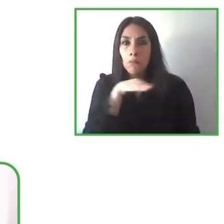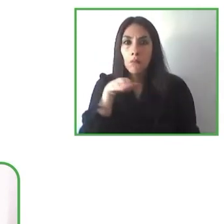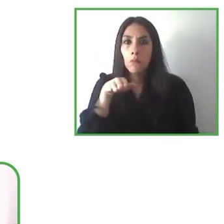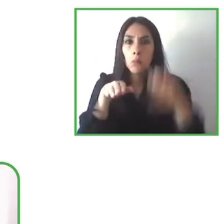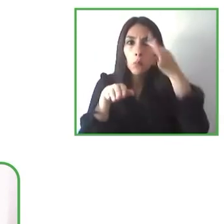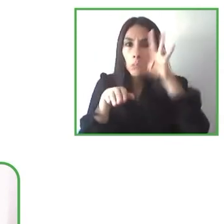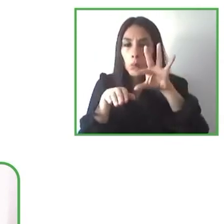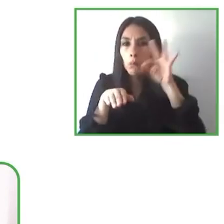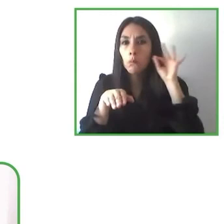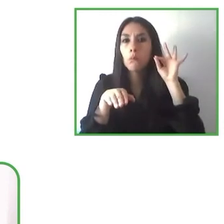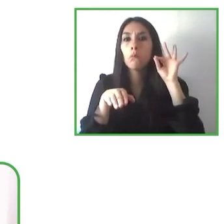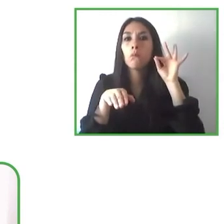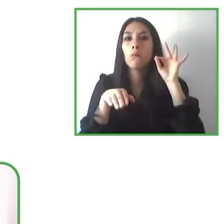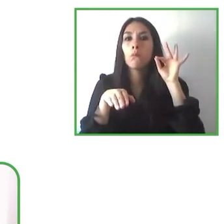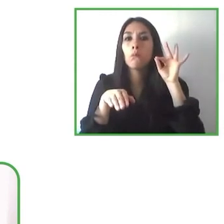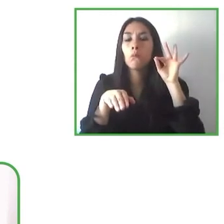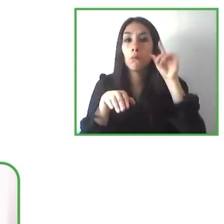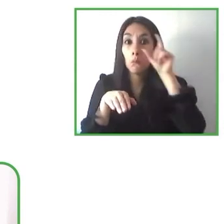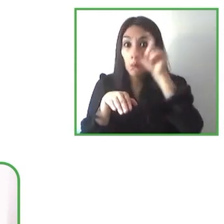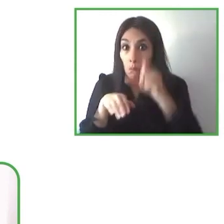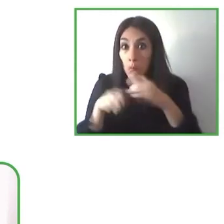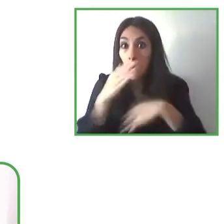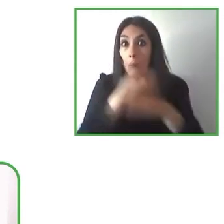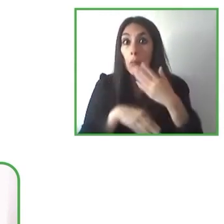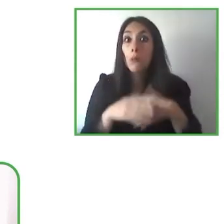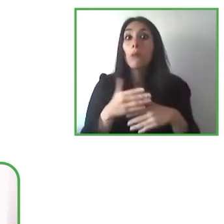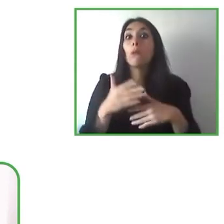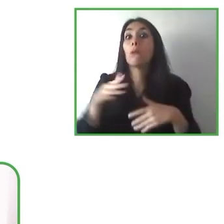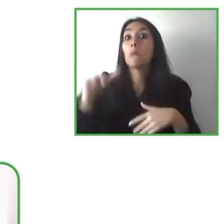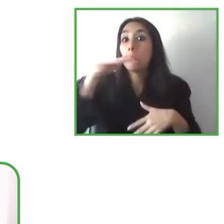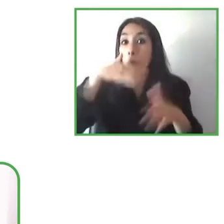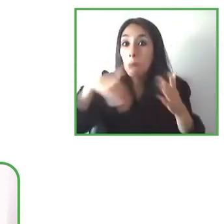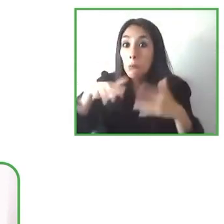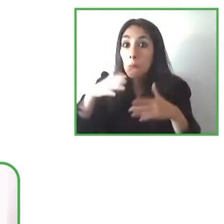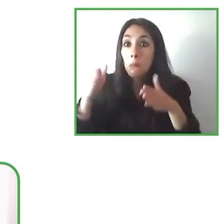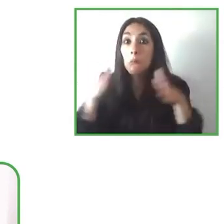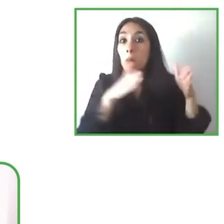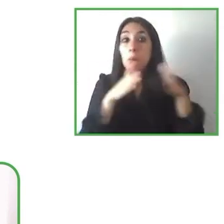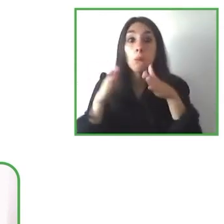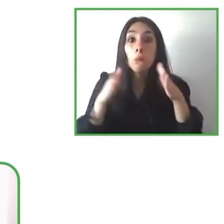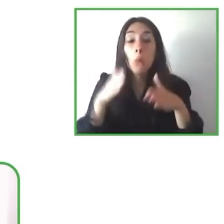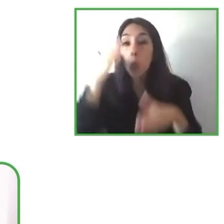for people with reduced mobility in urban areas that we know it's something